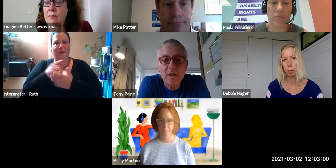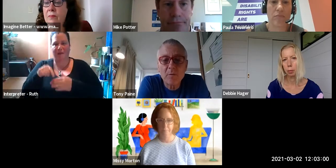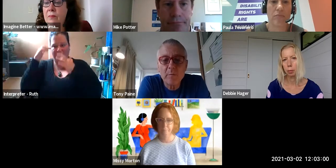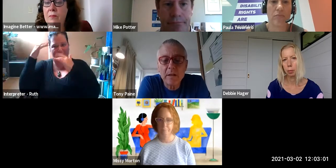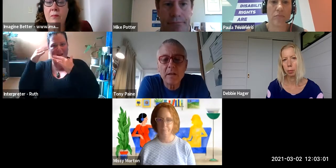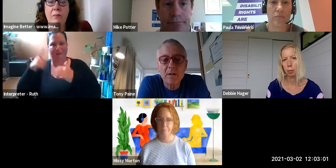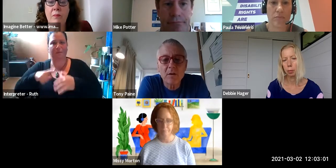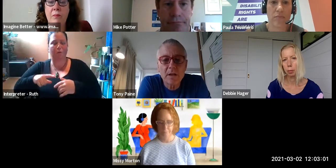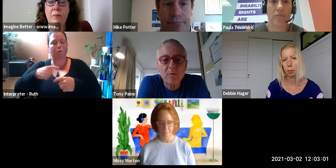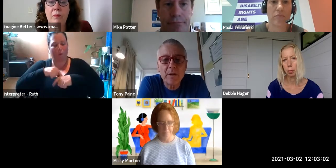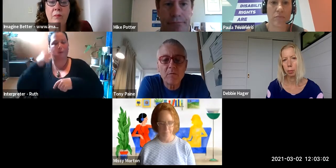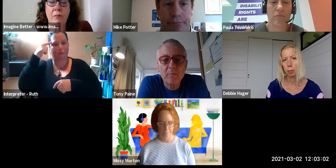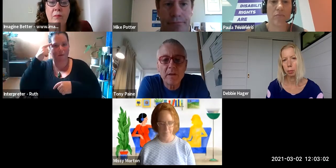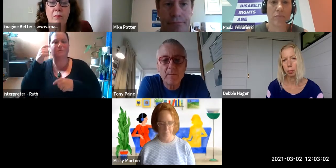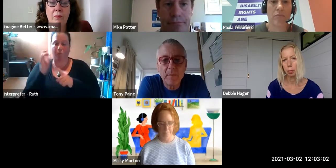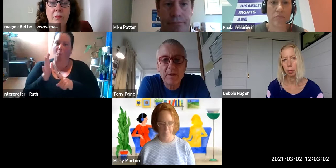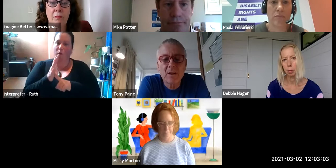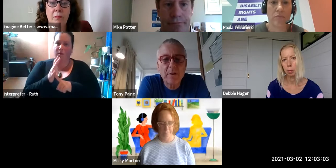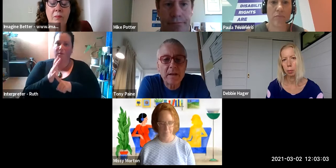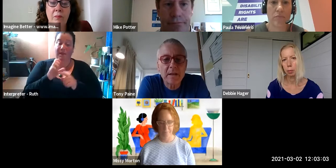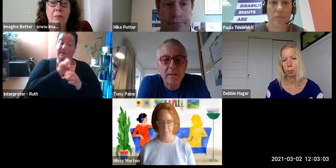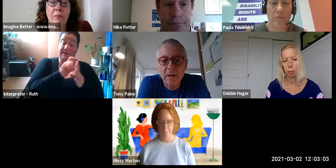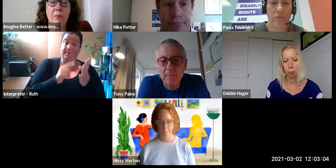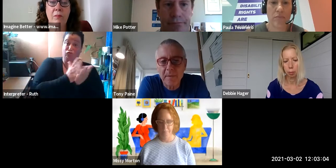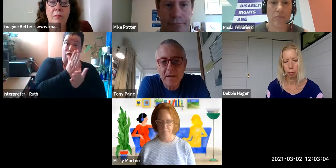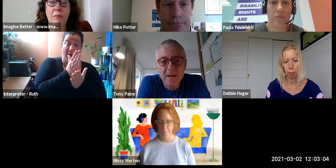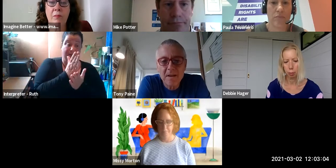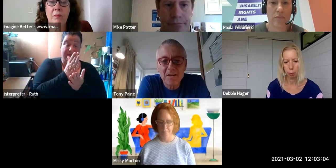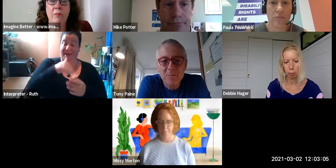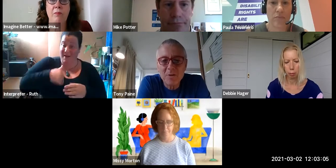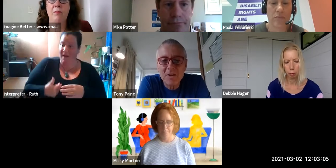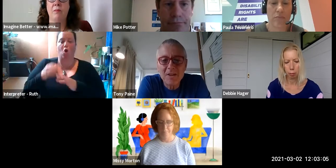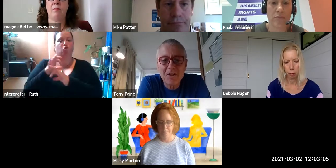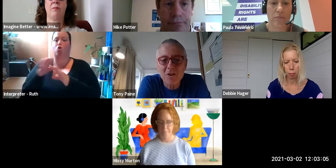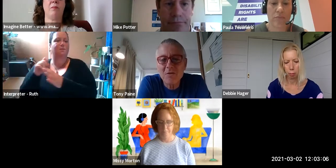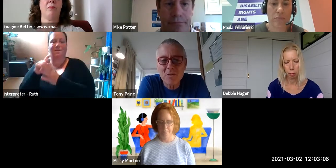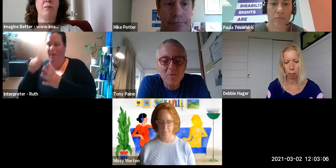rights movement needs non-disabled people to be participating in it, it's a movement that